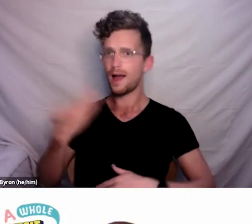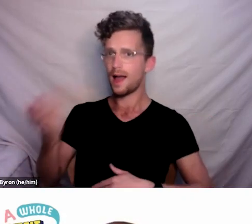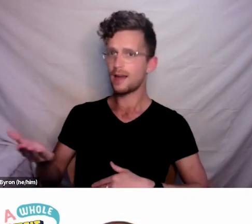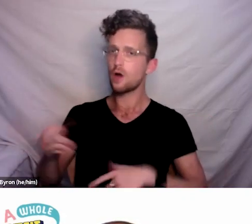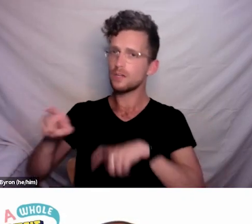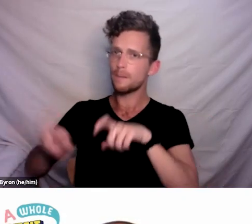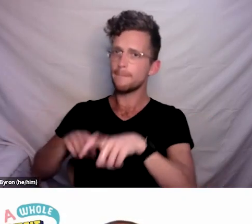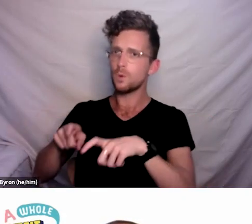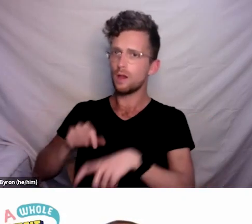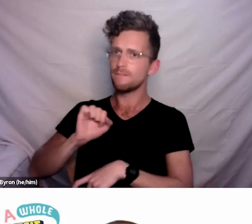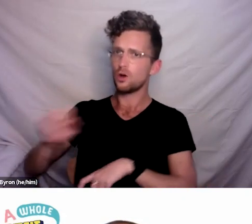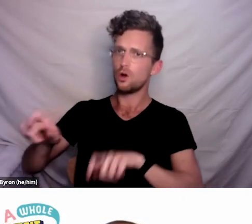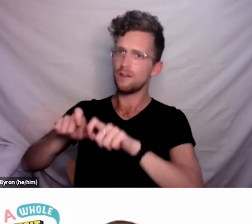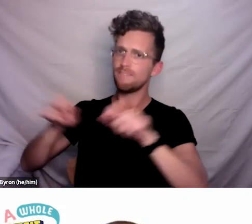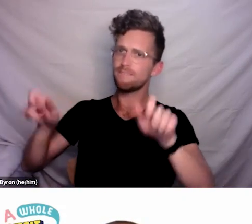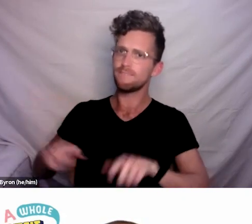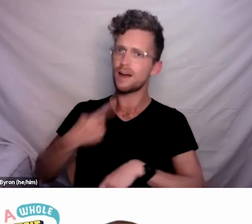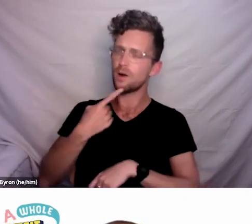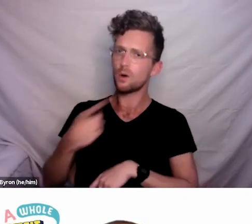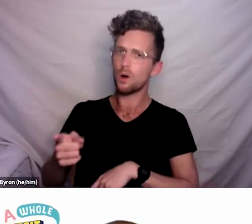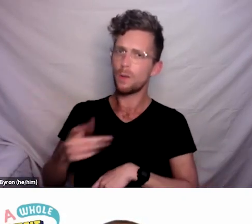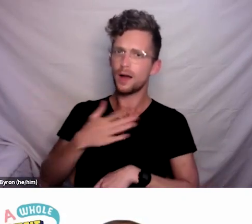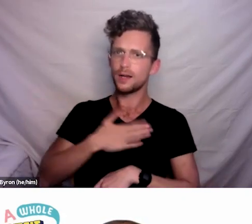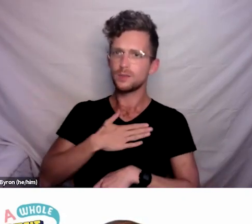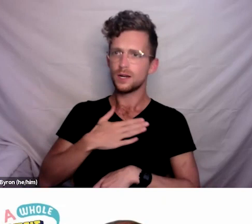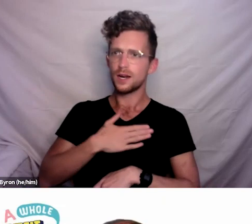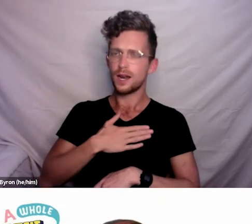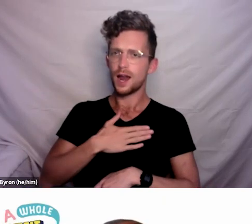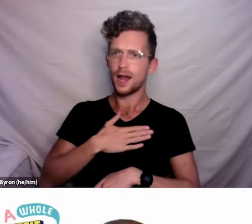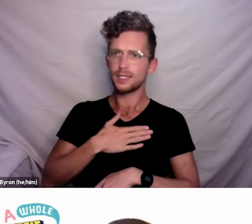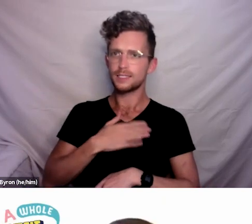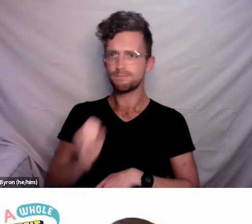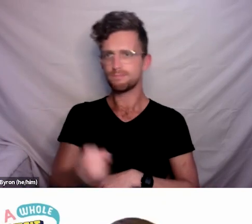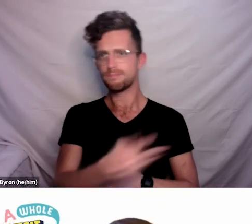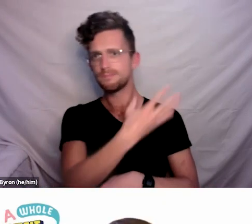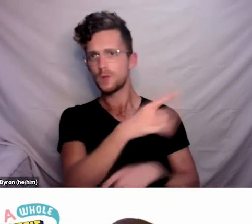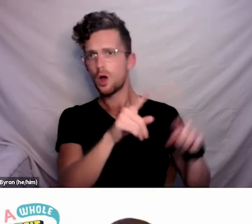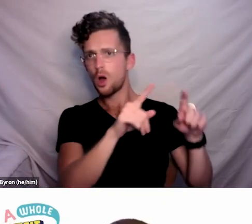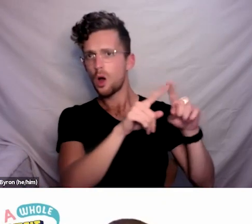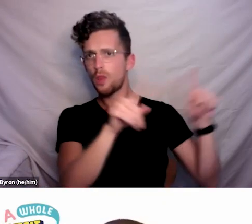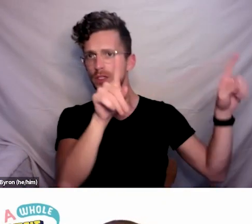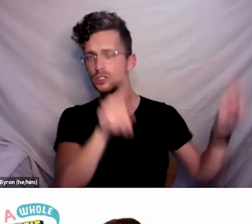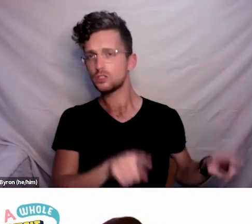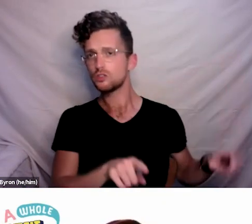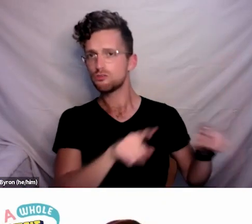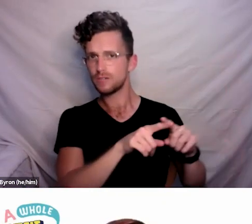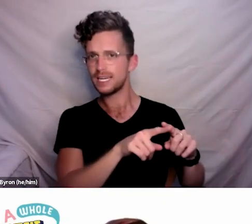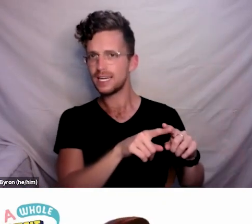just like to get up on the screen the emergency numbers- or the vital numbers